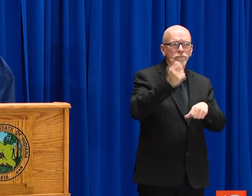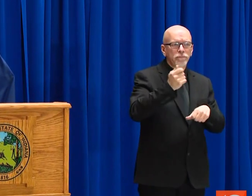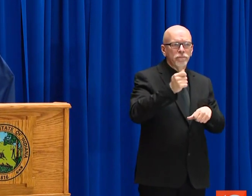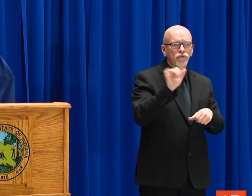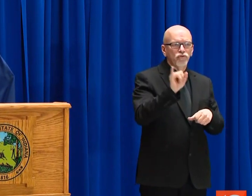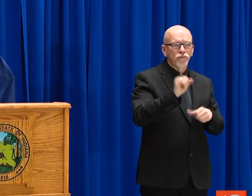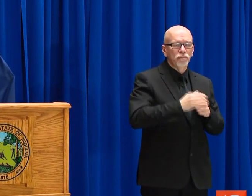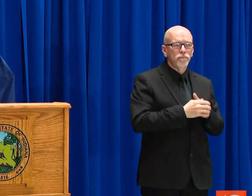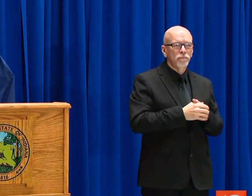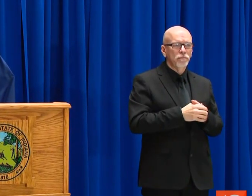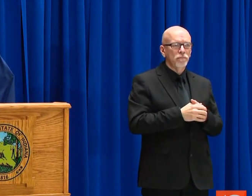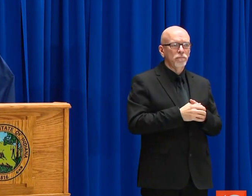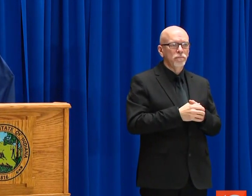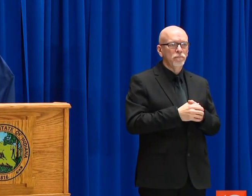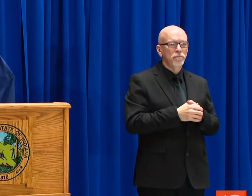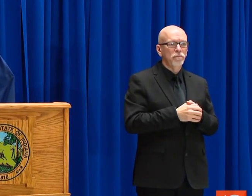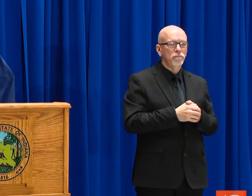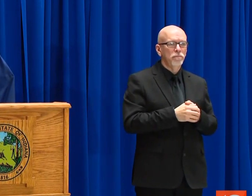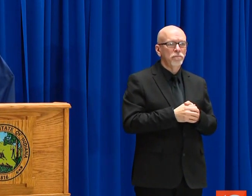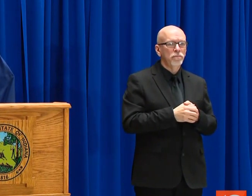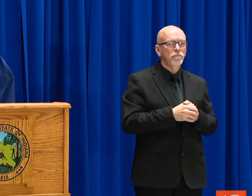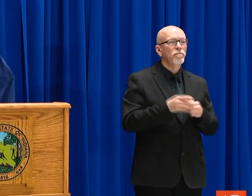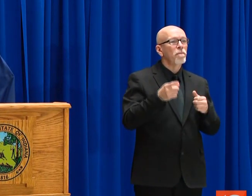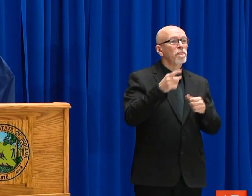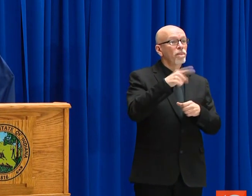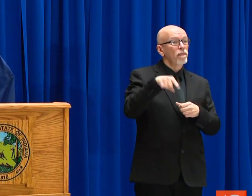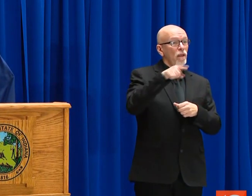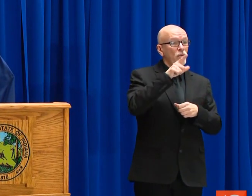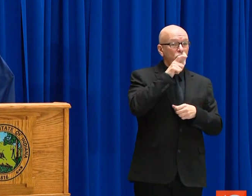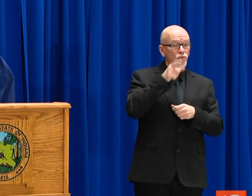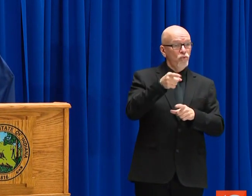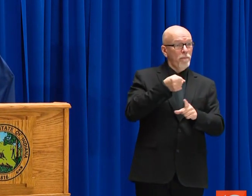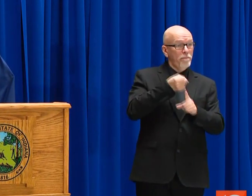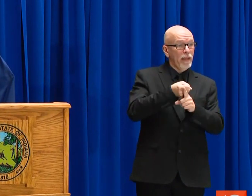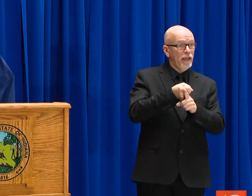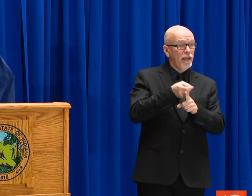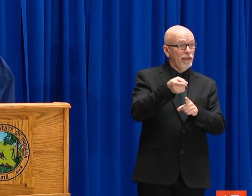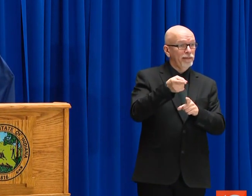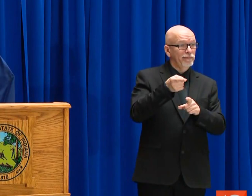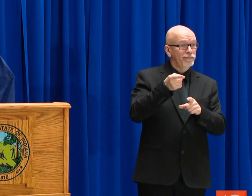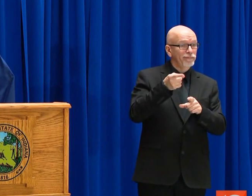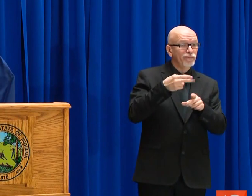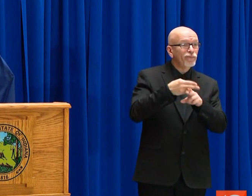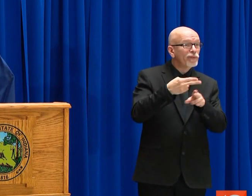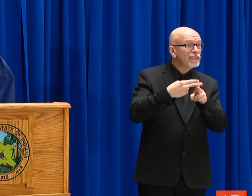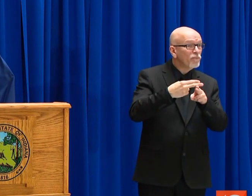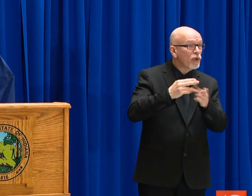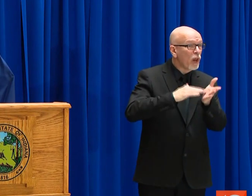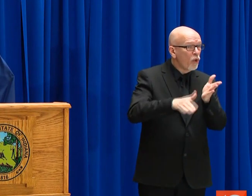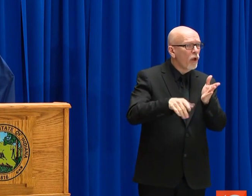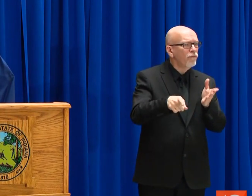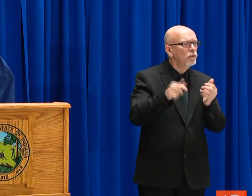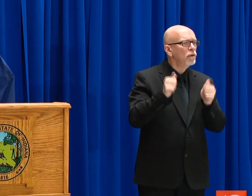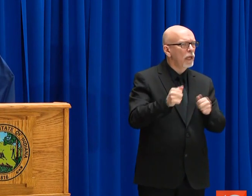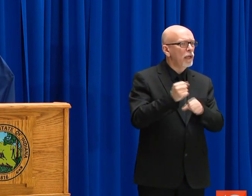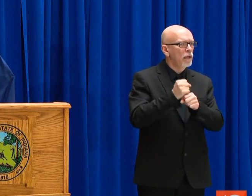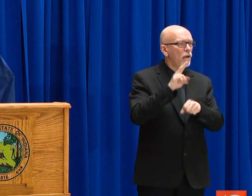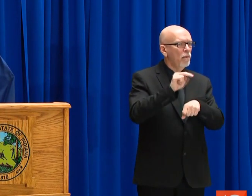WHO IS OUT OF WORK DUE TO NO REASON OF THEIR OWN IS ELIGIBLE TO APPLY FOR THEIR UNEMPLOYMENT INSURANCE BENEFITS.